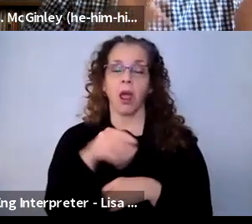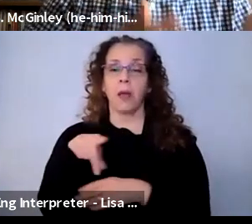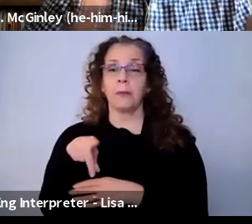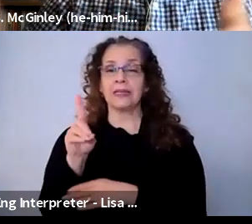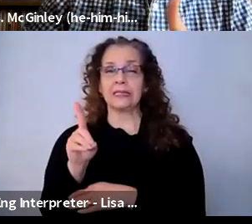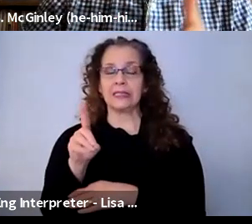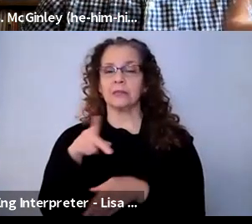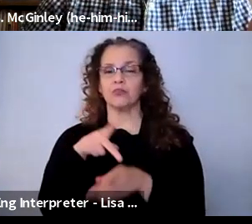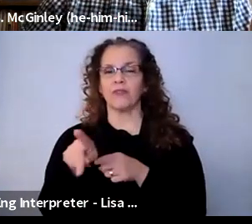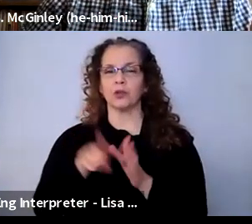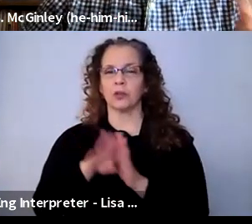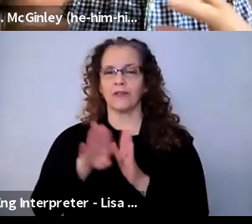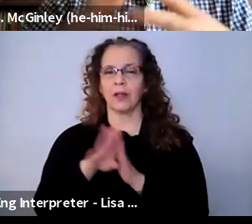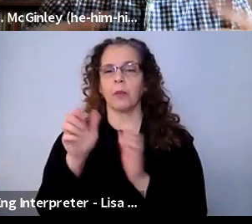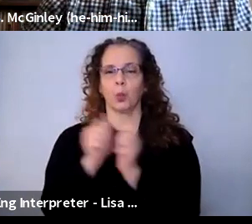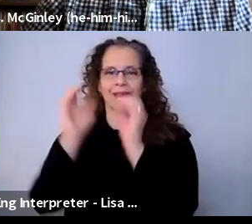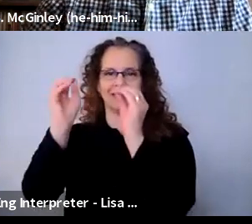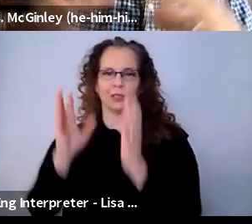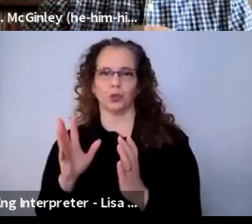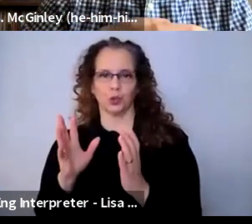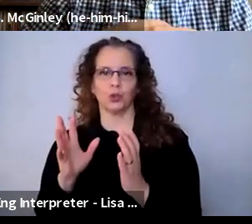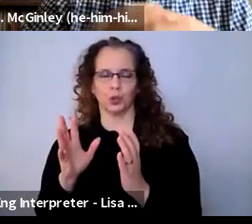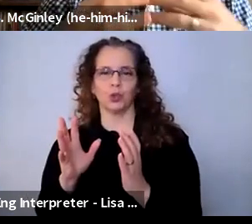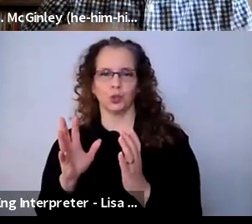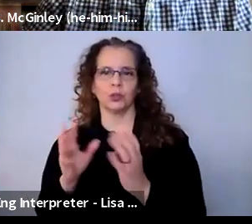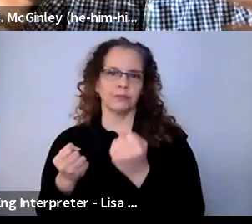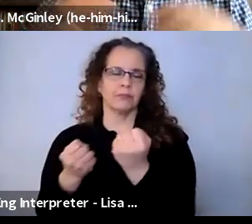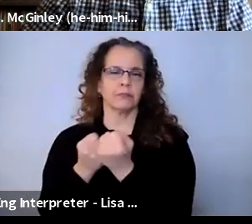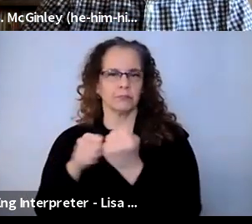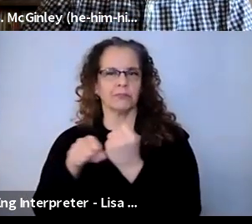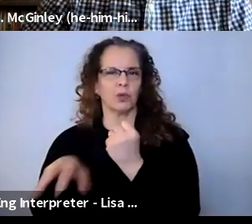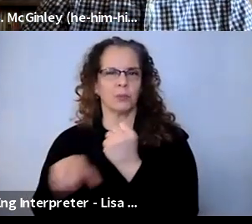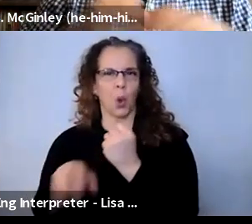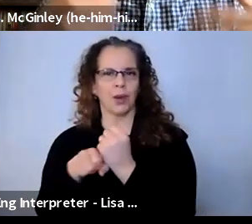series with teachers promoting connection among educators. As